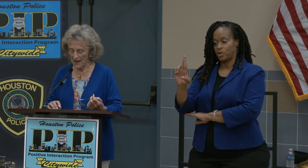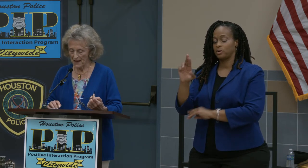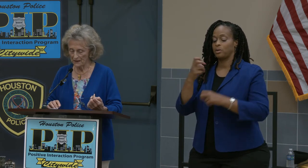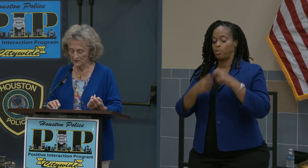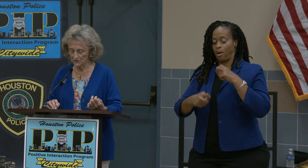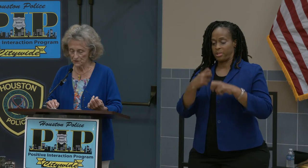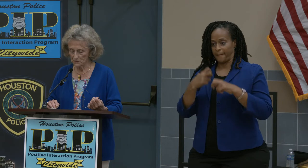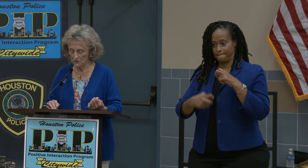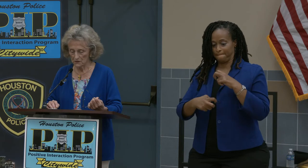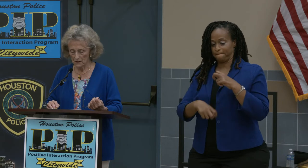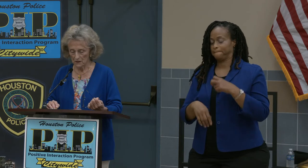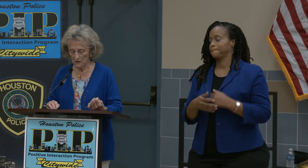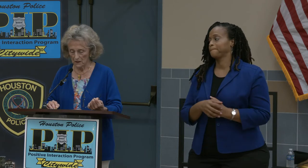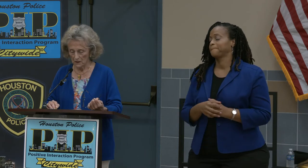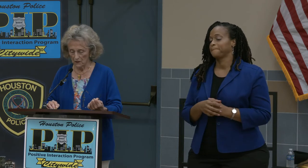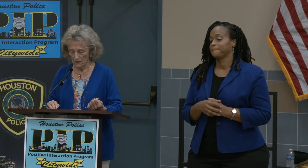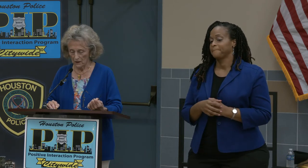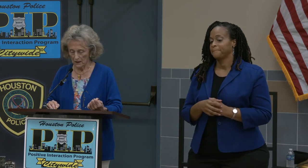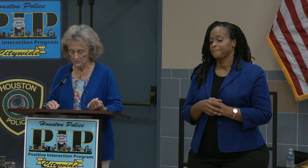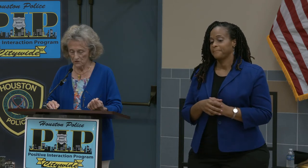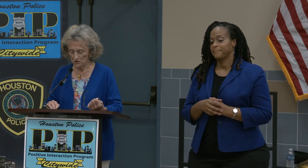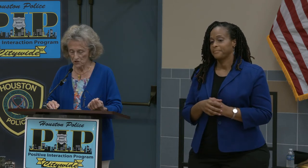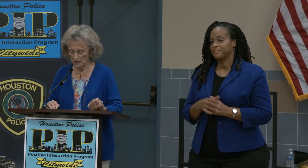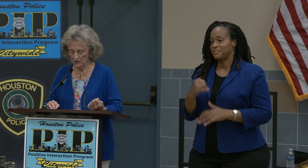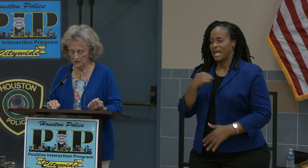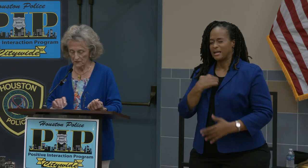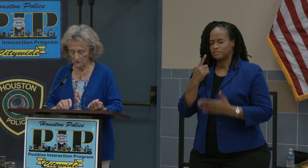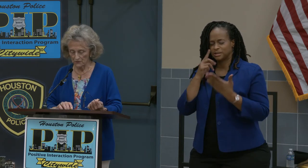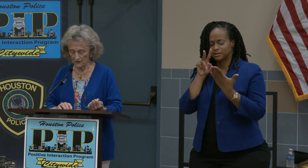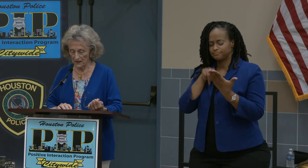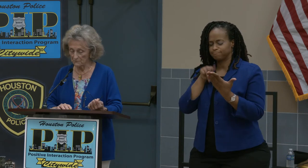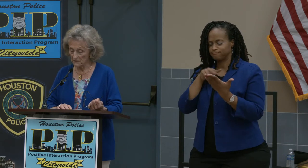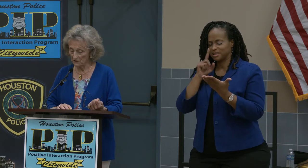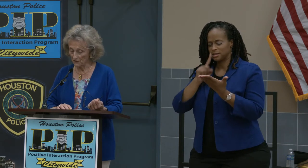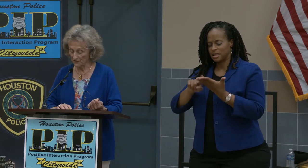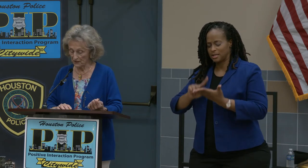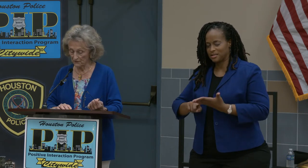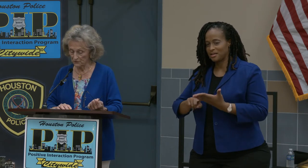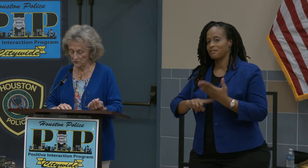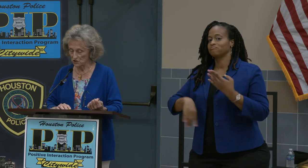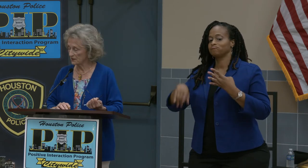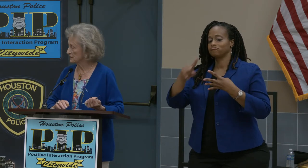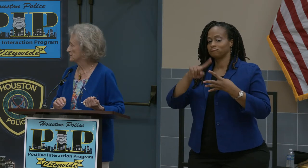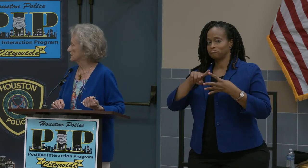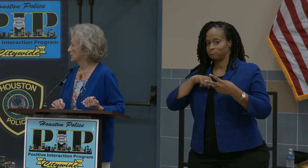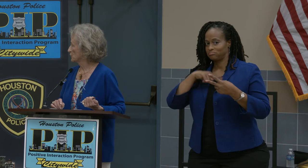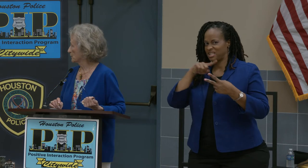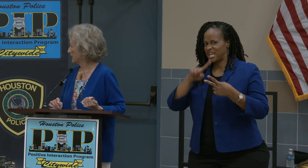And I'm just checking other things -- and metal theft which I did not know about.